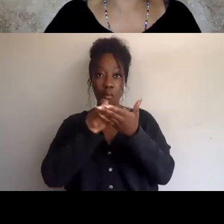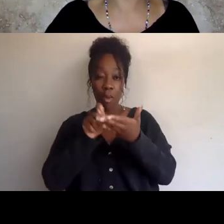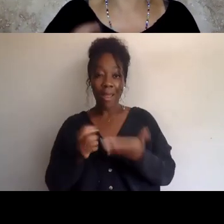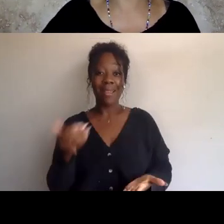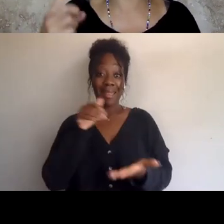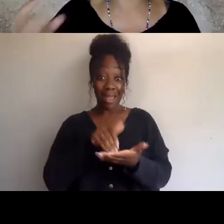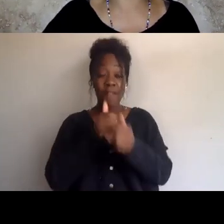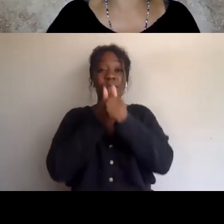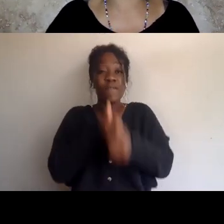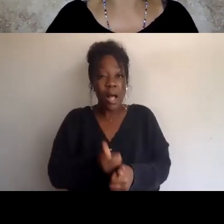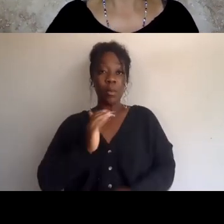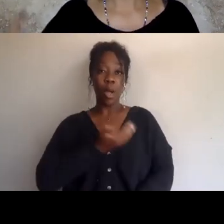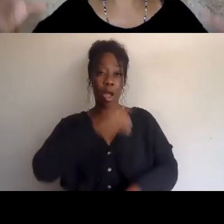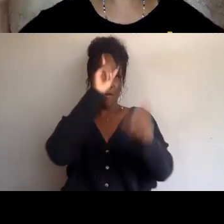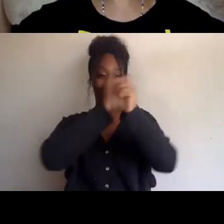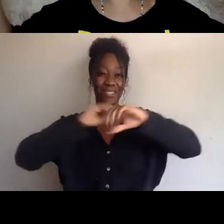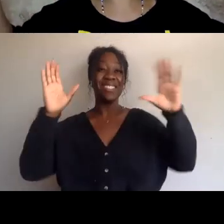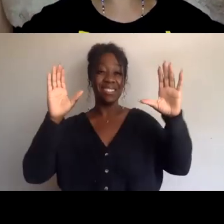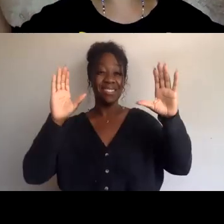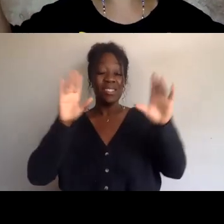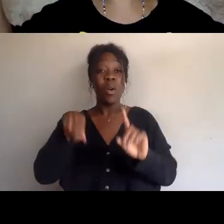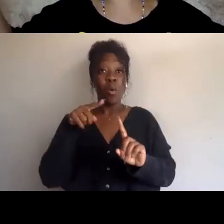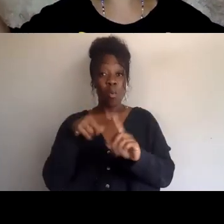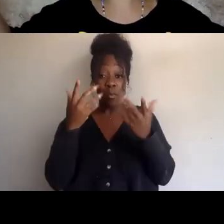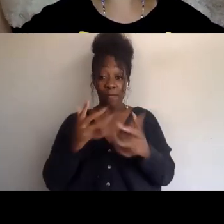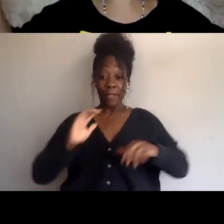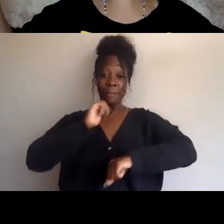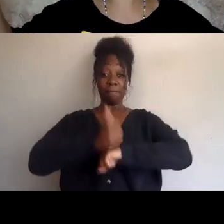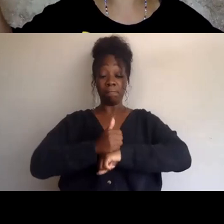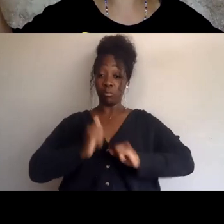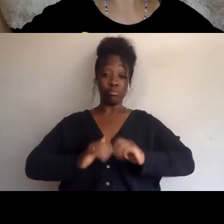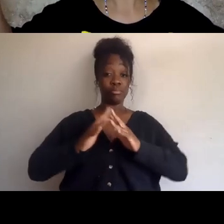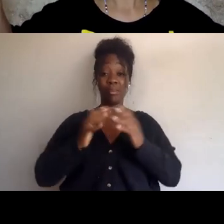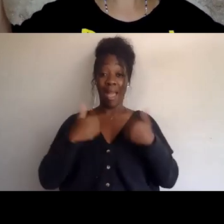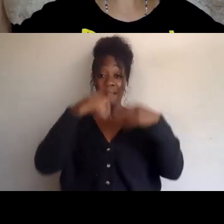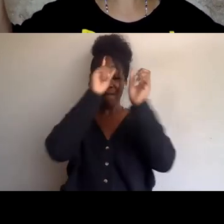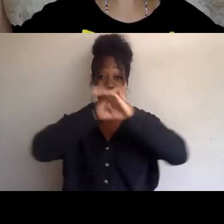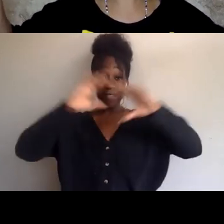According to our vision. So once we have a vision, we can no longer accept a system